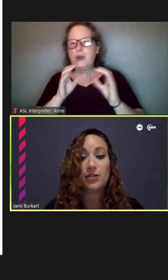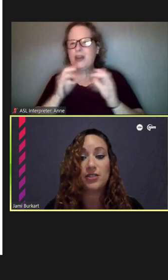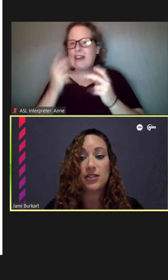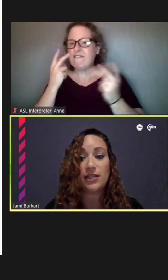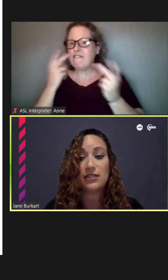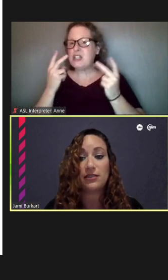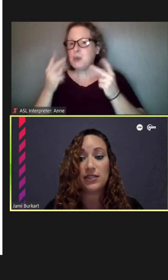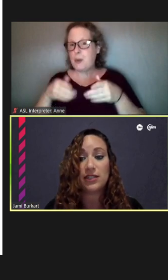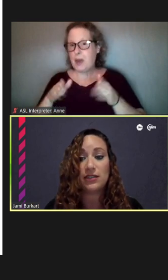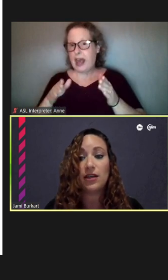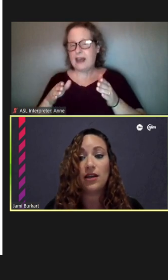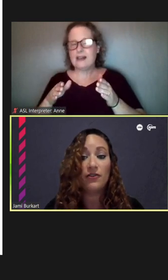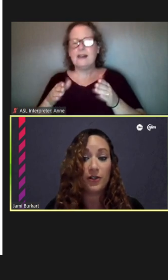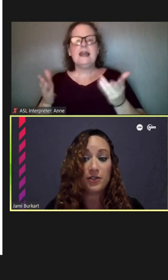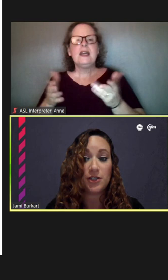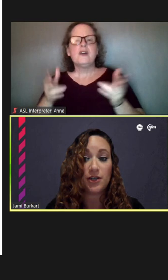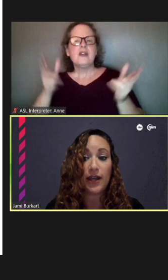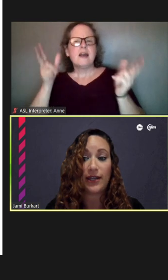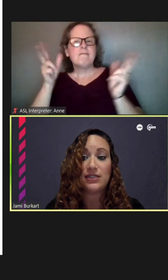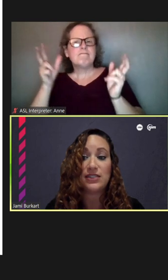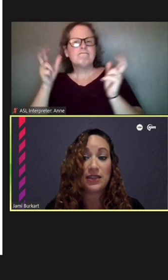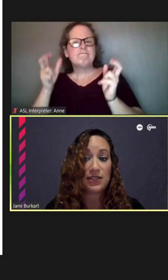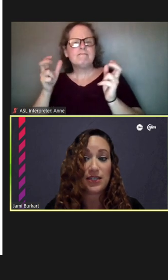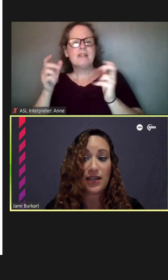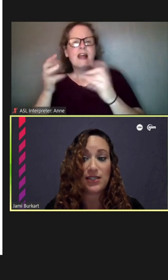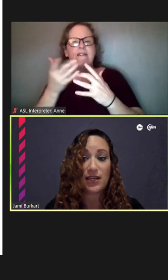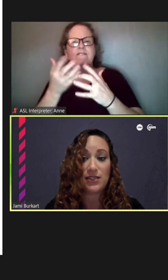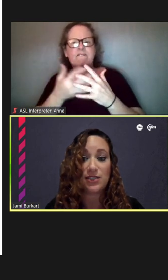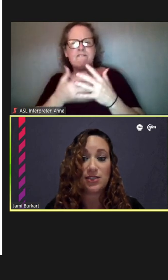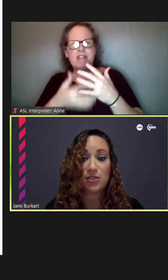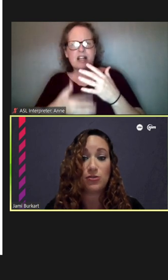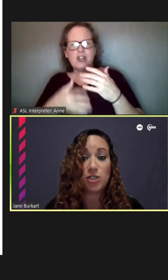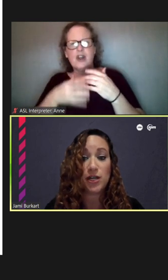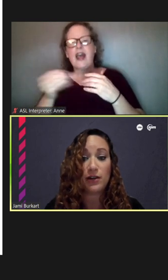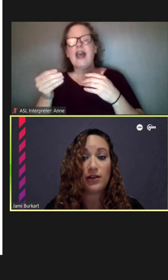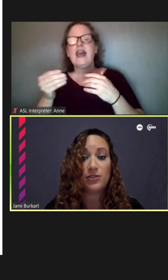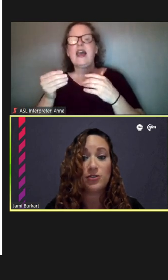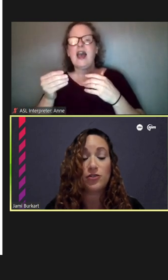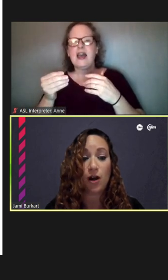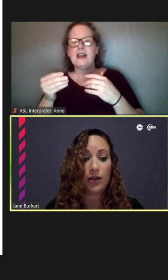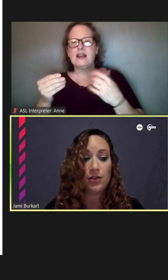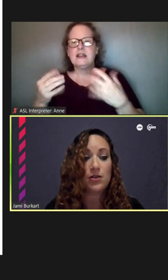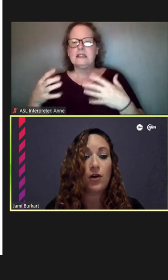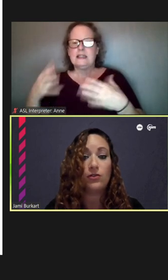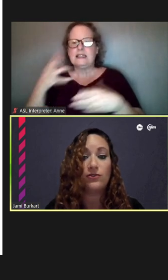here tonight to listen, filter and synthesize the ideas that you share into drawings called